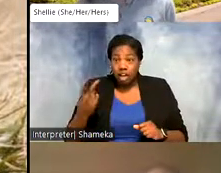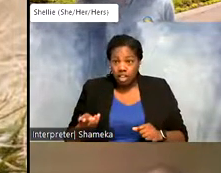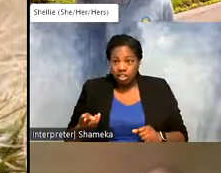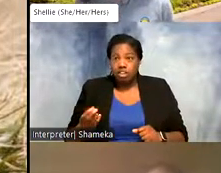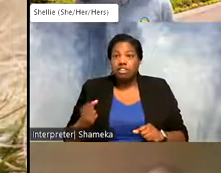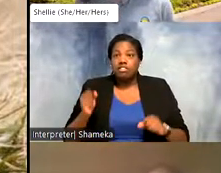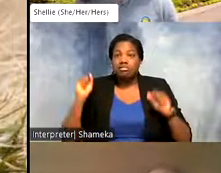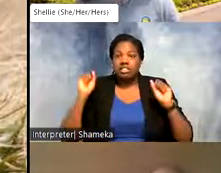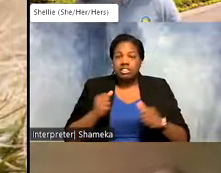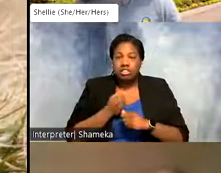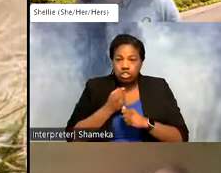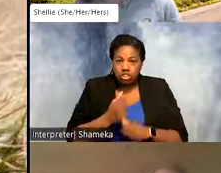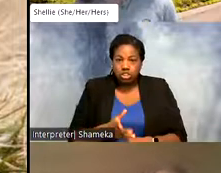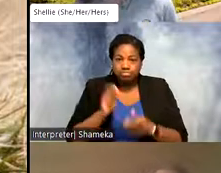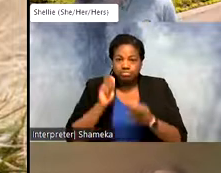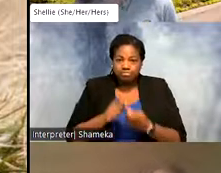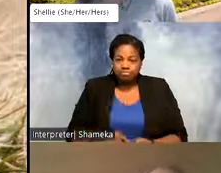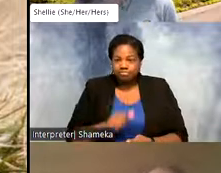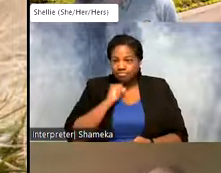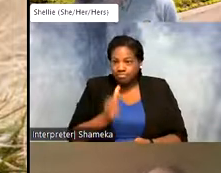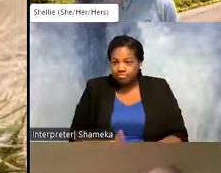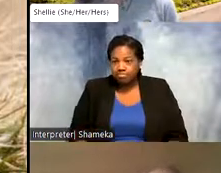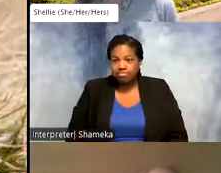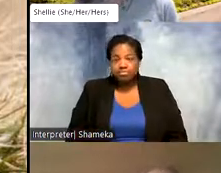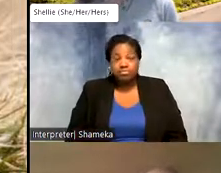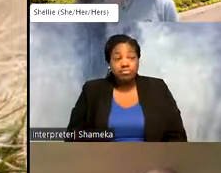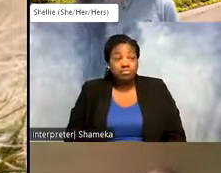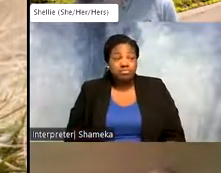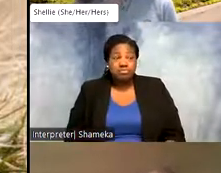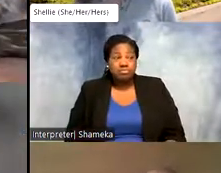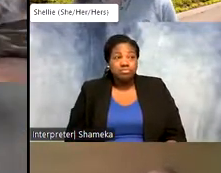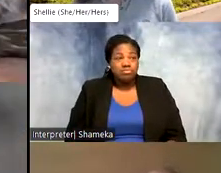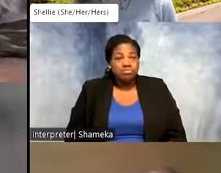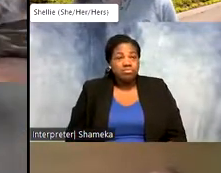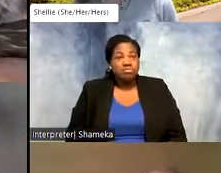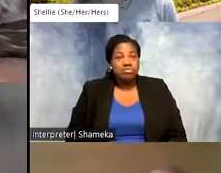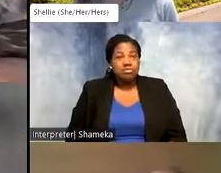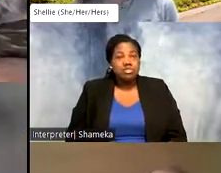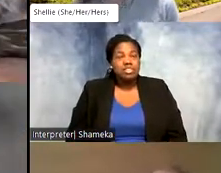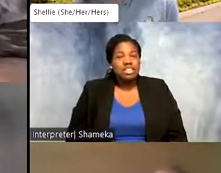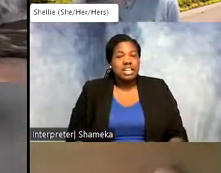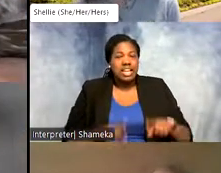cause those inaccurate data points. >>Allie: yeah, the short question is it depends on the type of tag